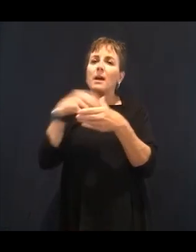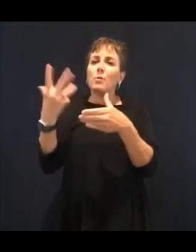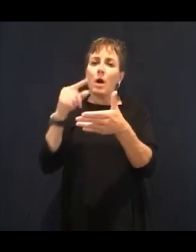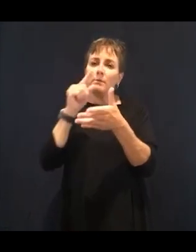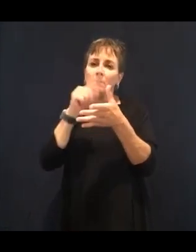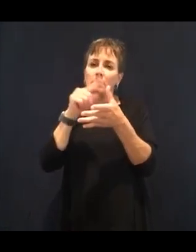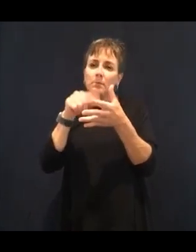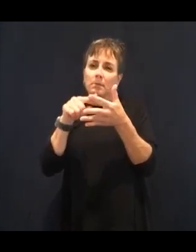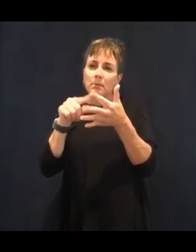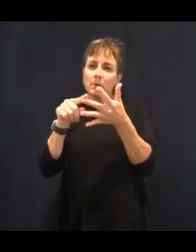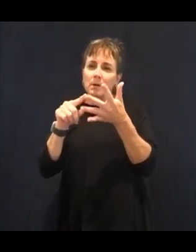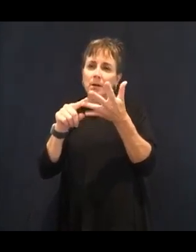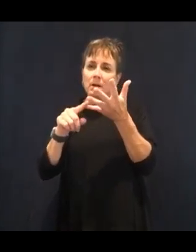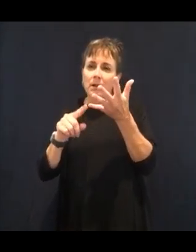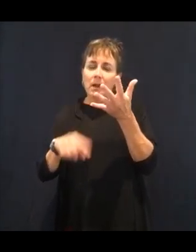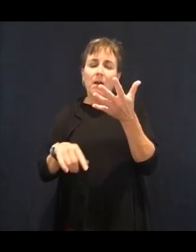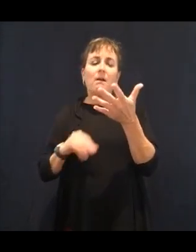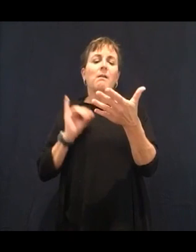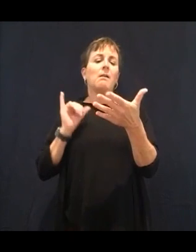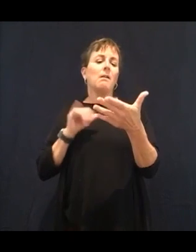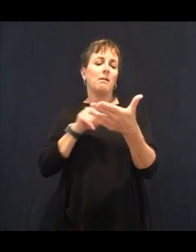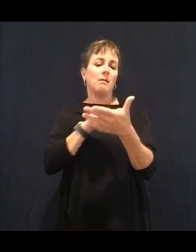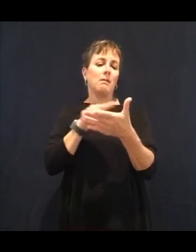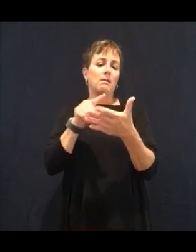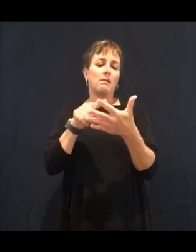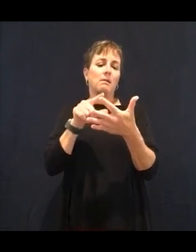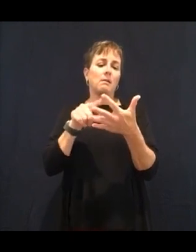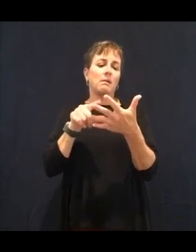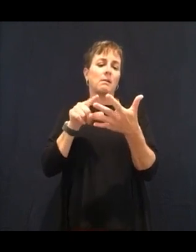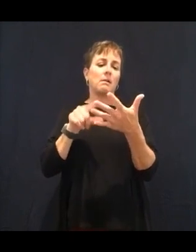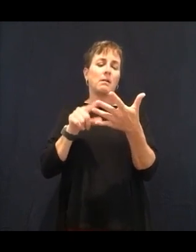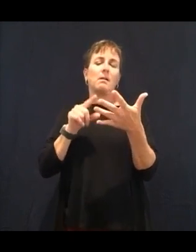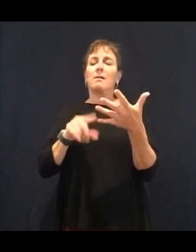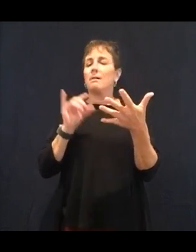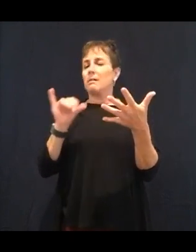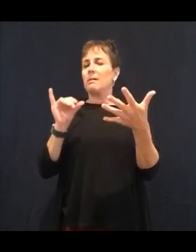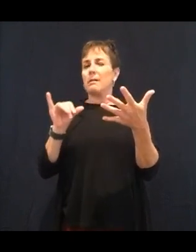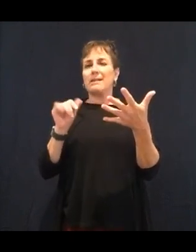aren't so good for us in small print, because really who goes to the grocery store,